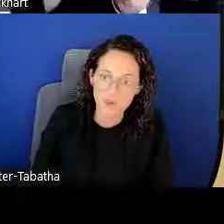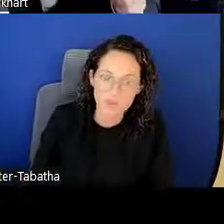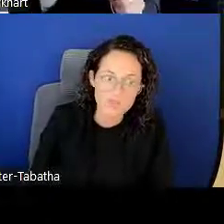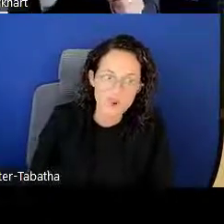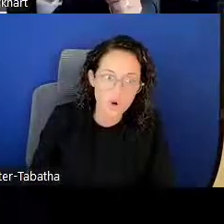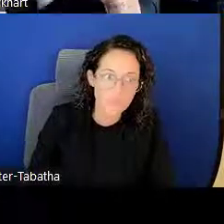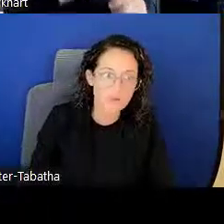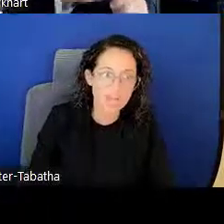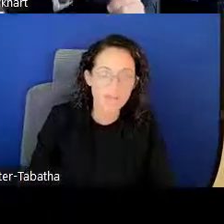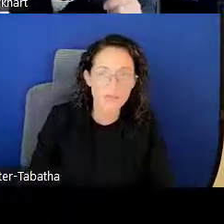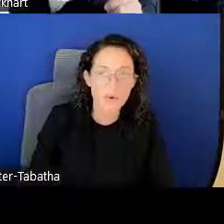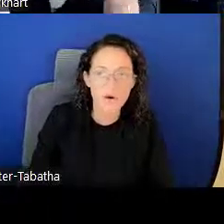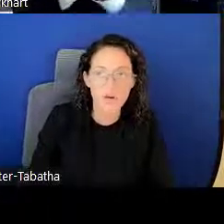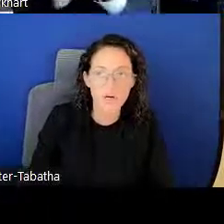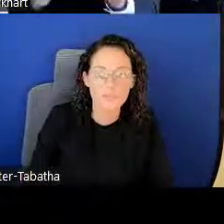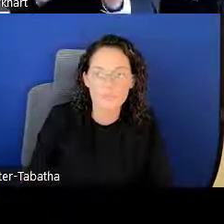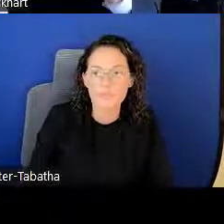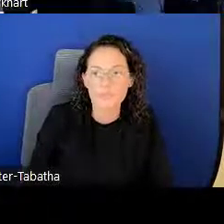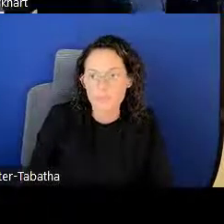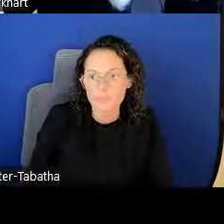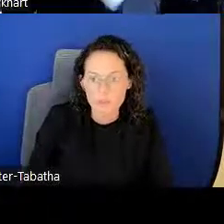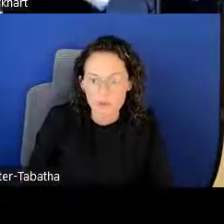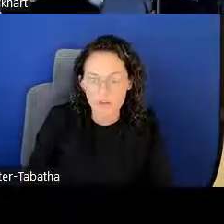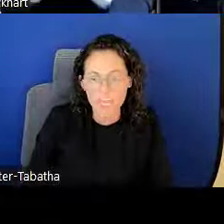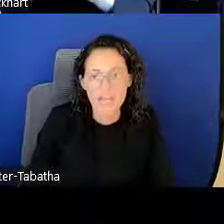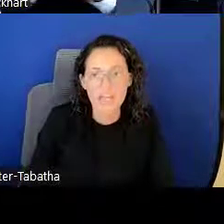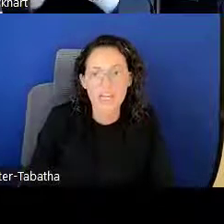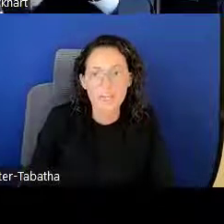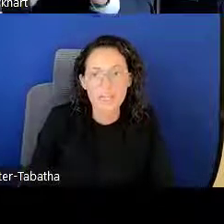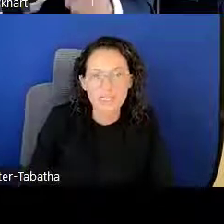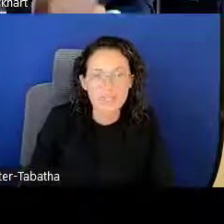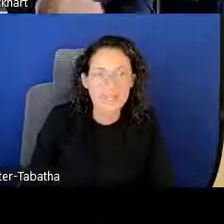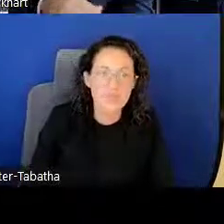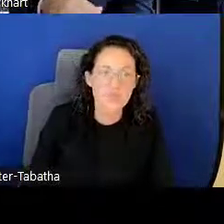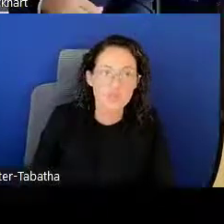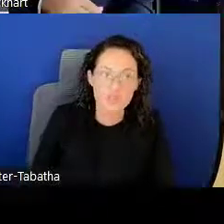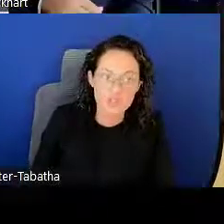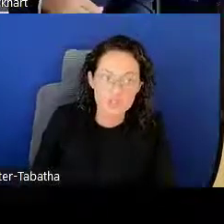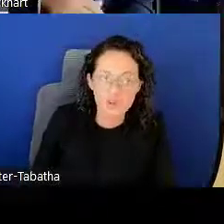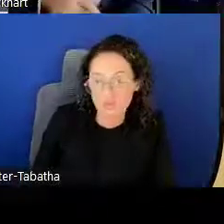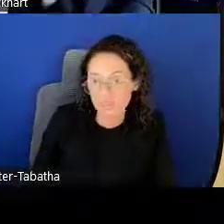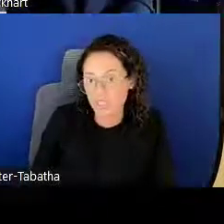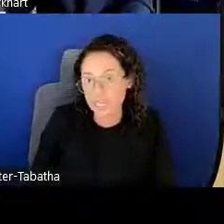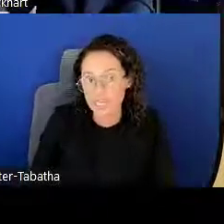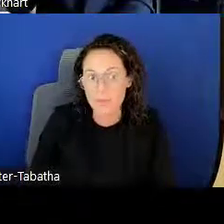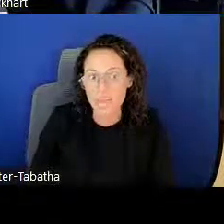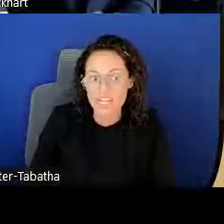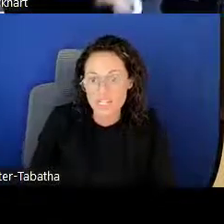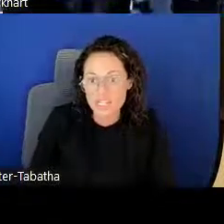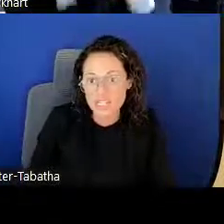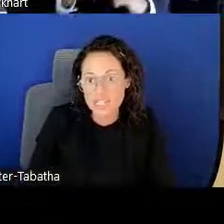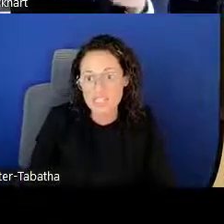also providing more of a availability to pursue career-related passions,